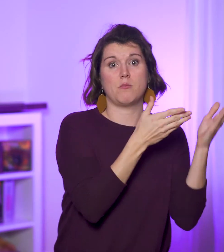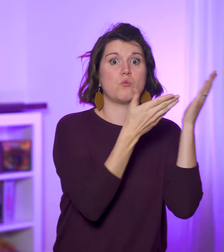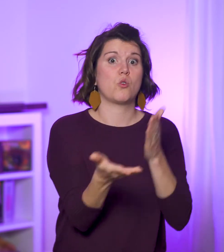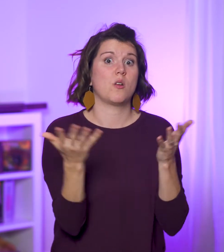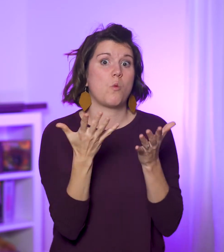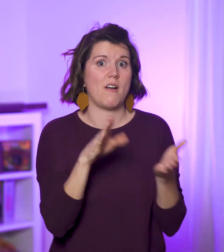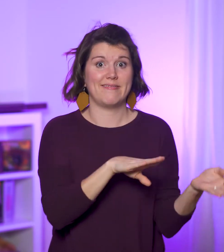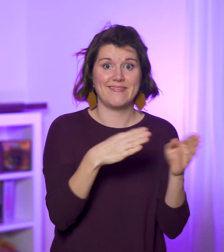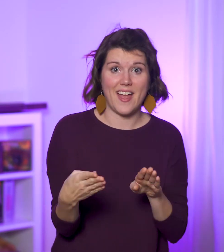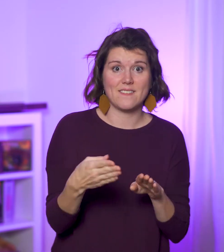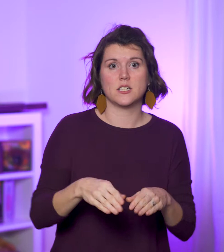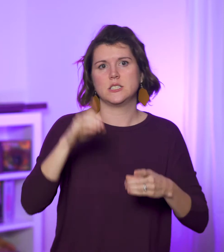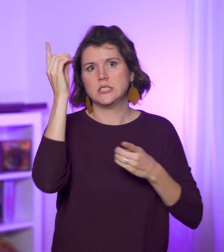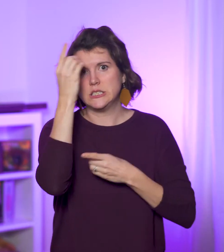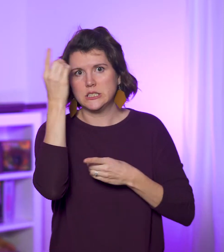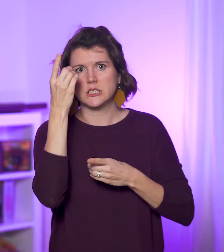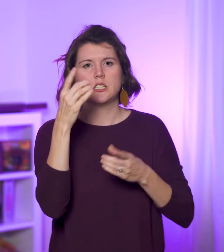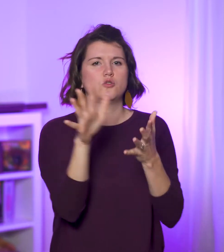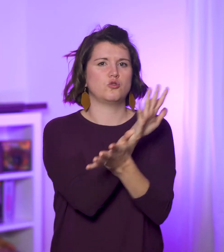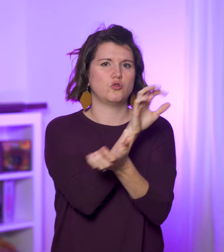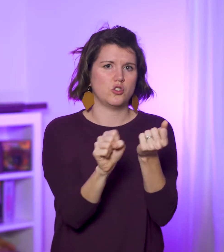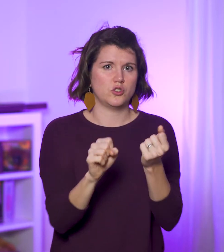they bring death, disease, and destruction.